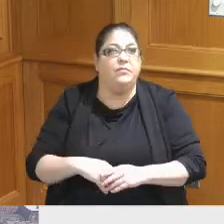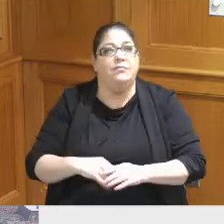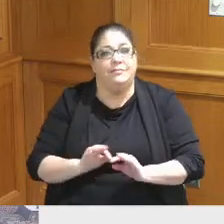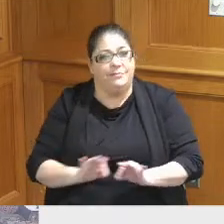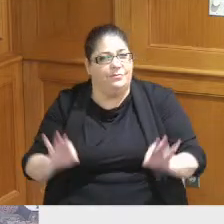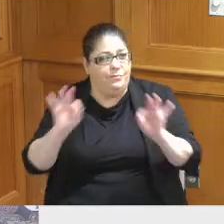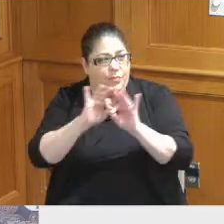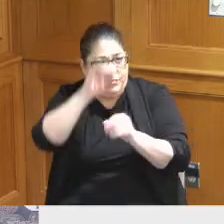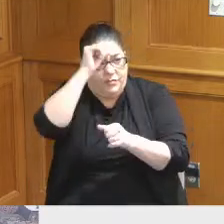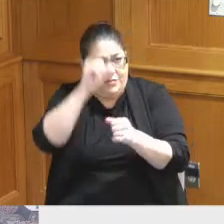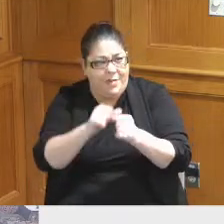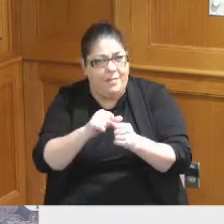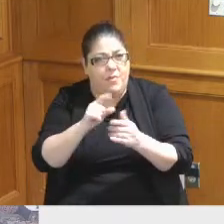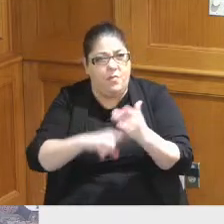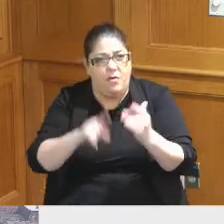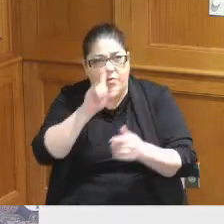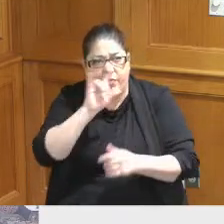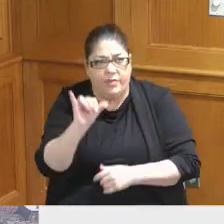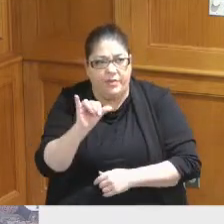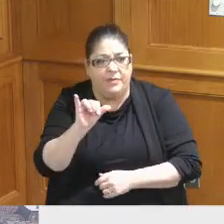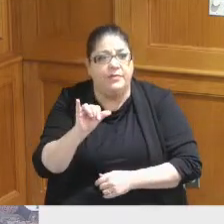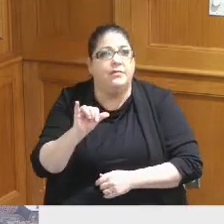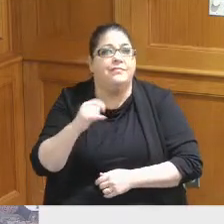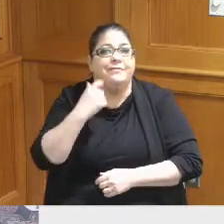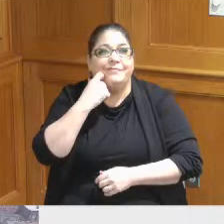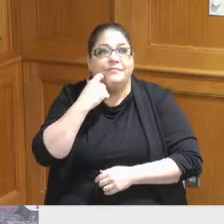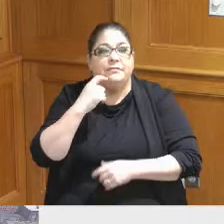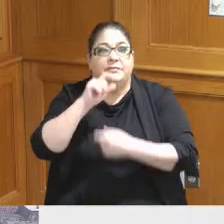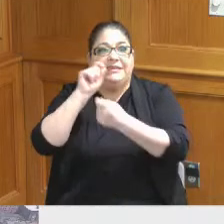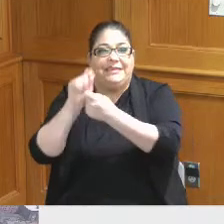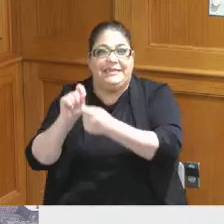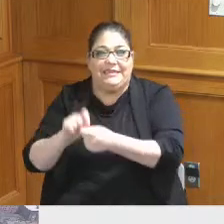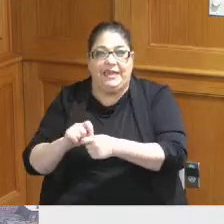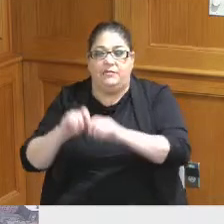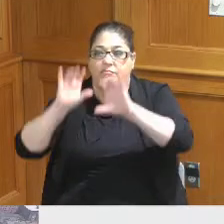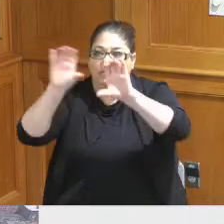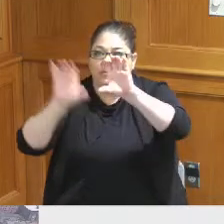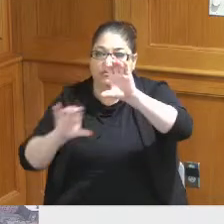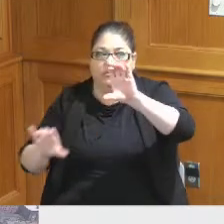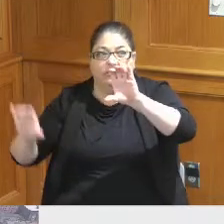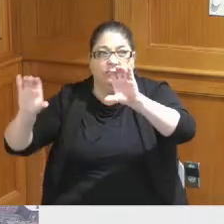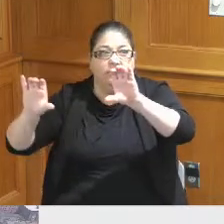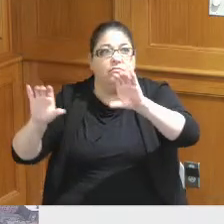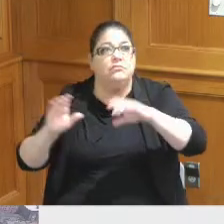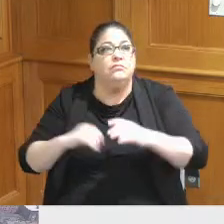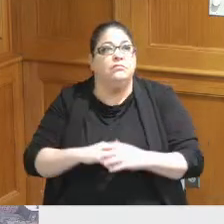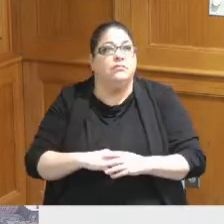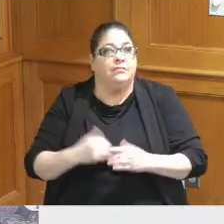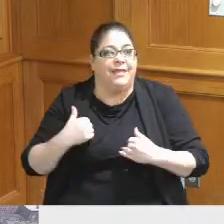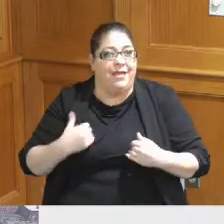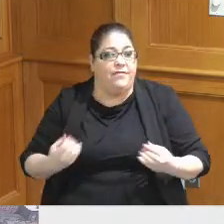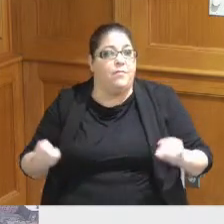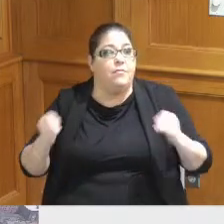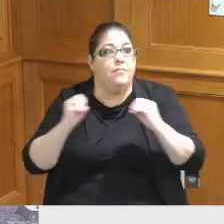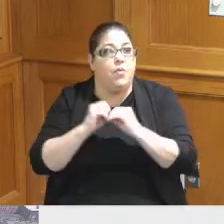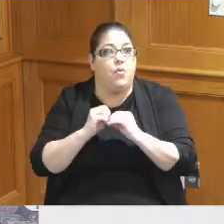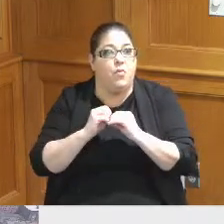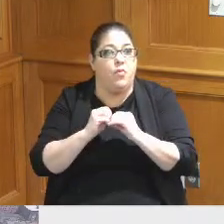so I just wanted to show it again this details the fact that we have more public or more land